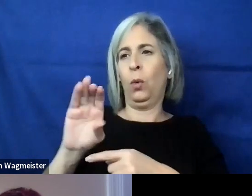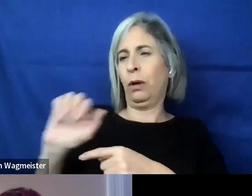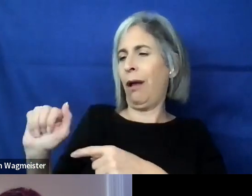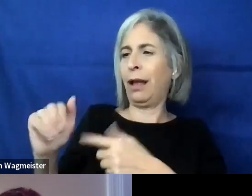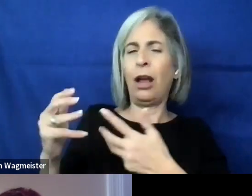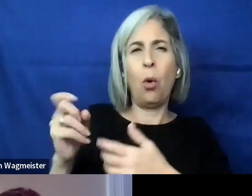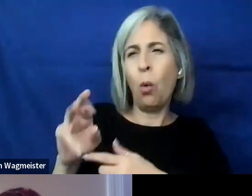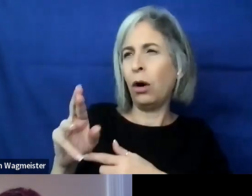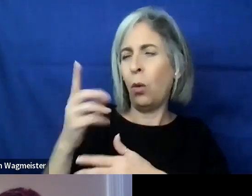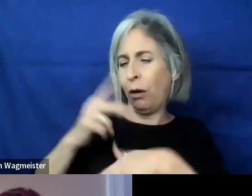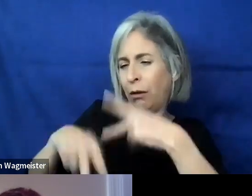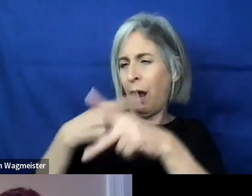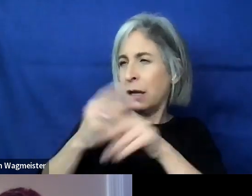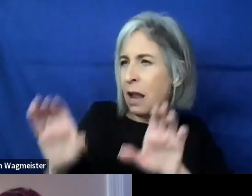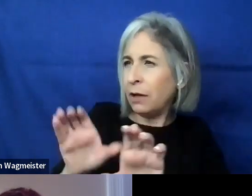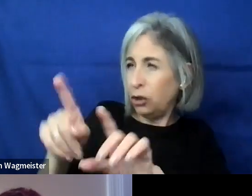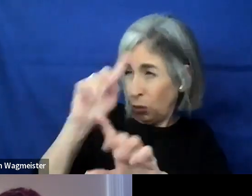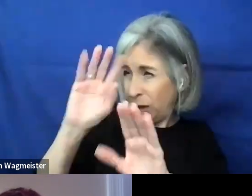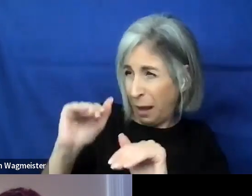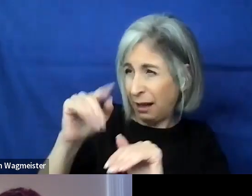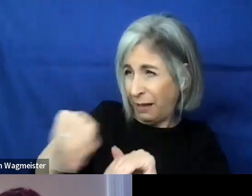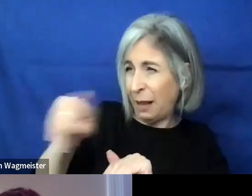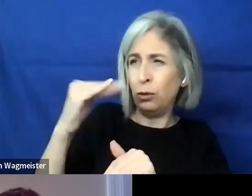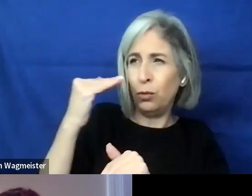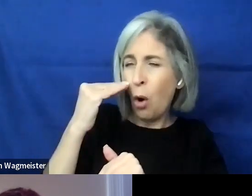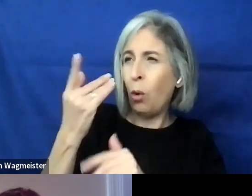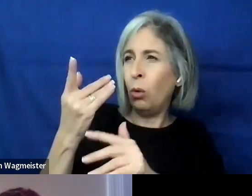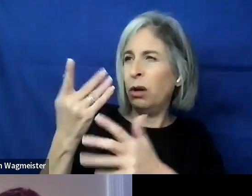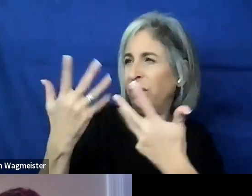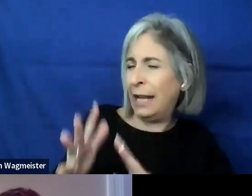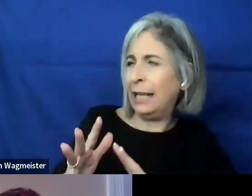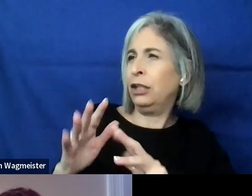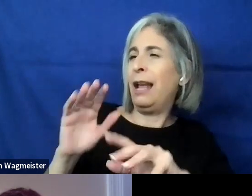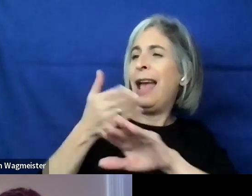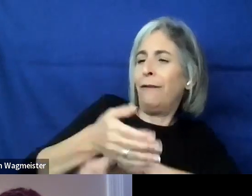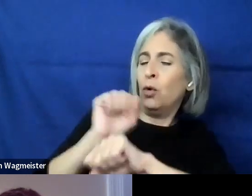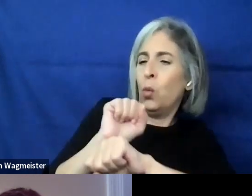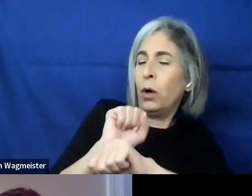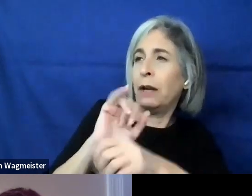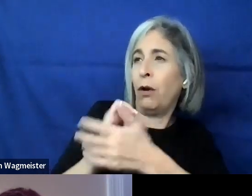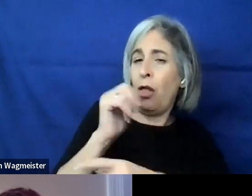What kind of activities would you expect somebody to be able to say they've performed after working in this for three or five years?